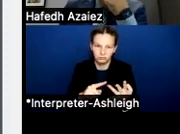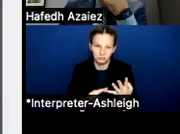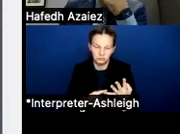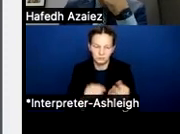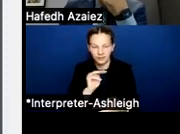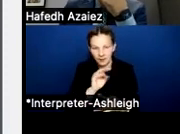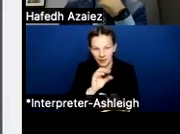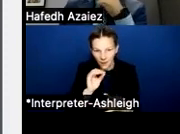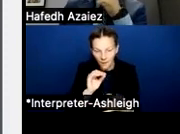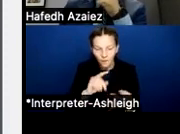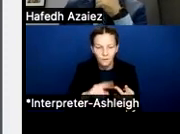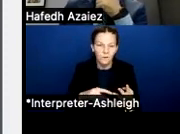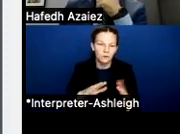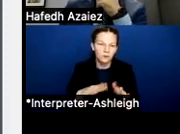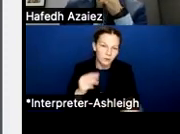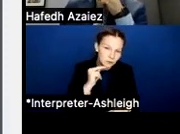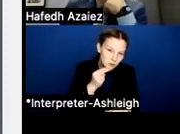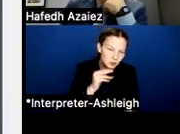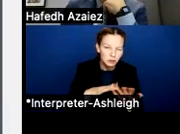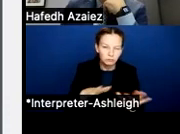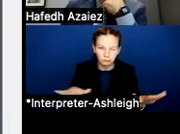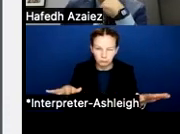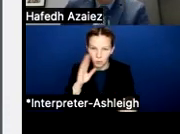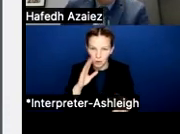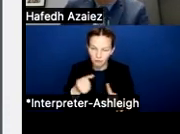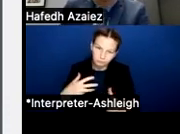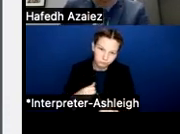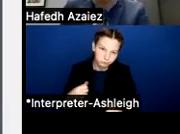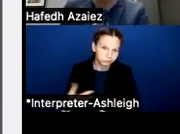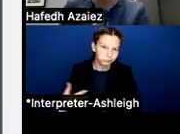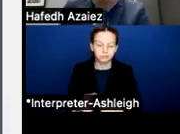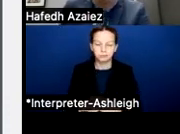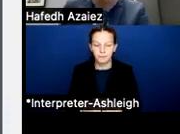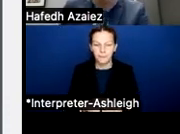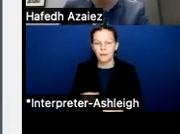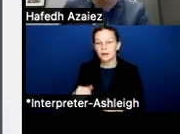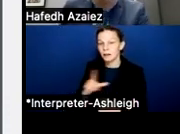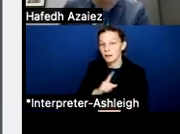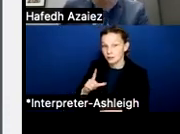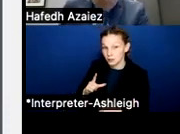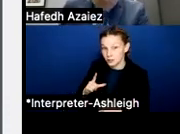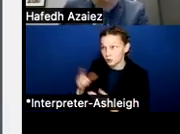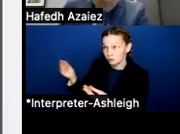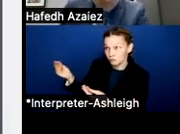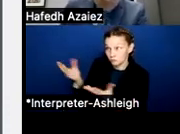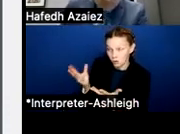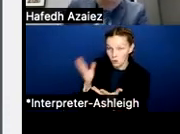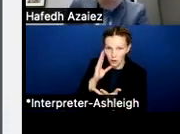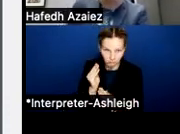we'll be providing additional information as it comes out of the legislature and updating the board on what we know then.